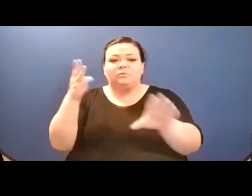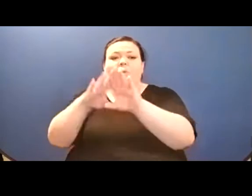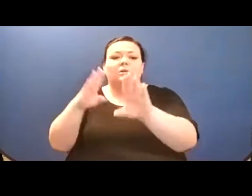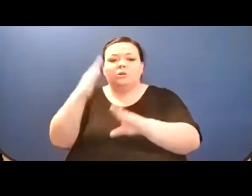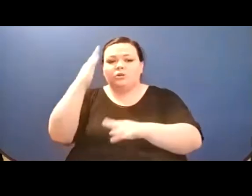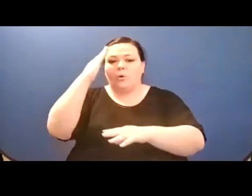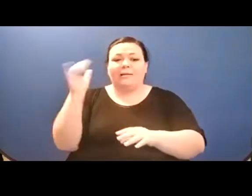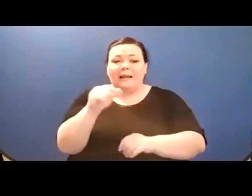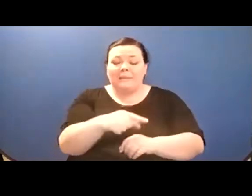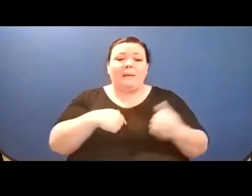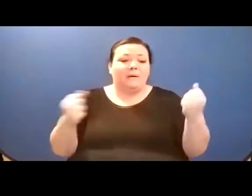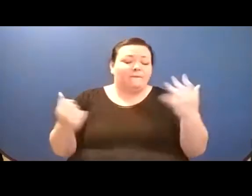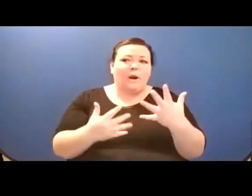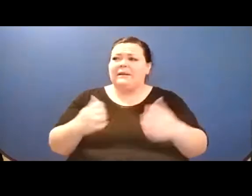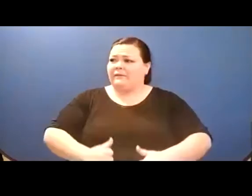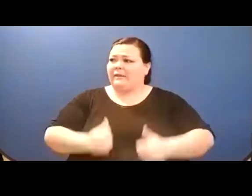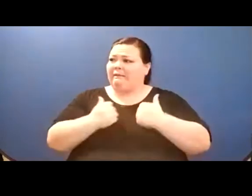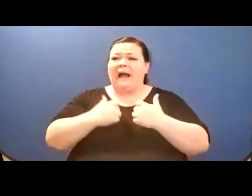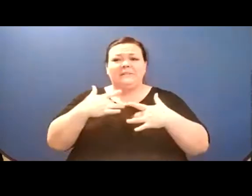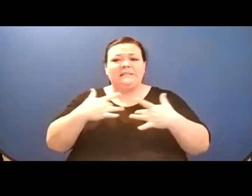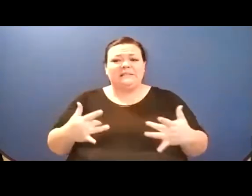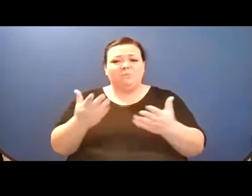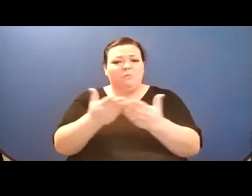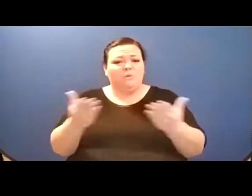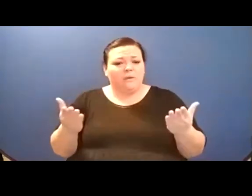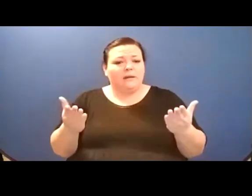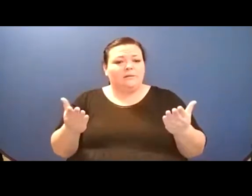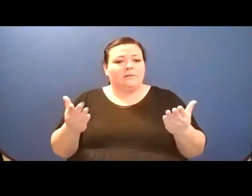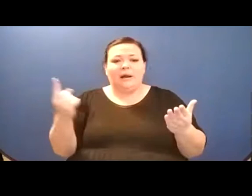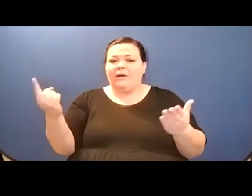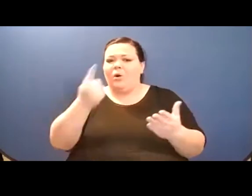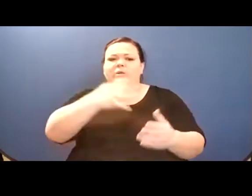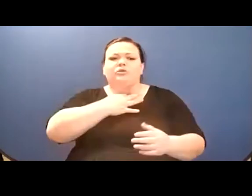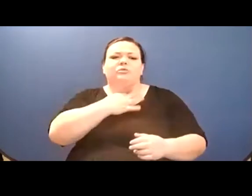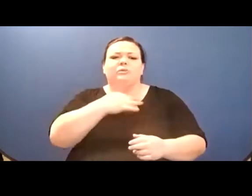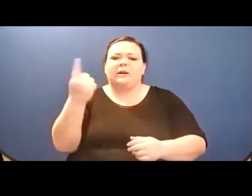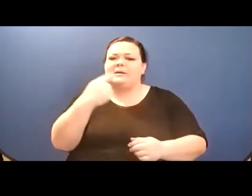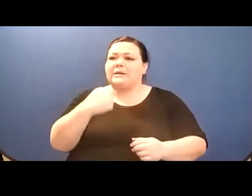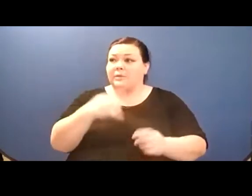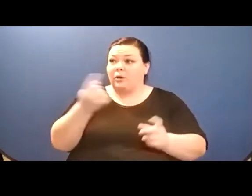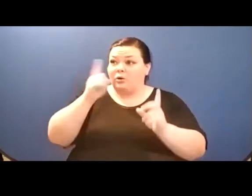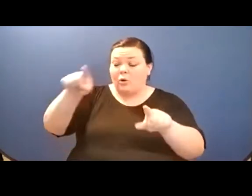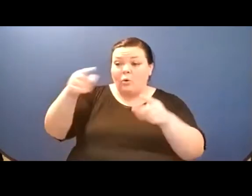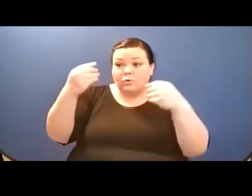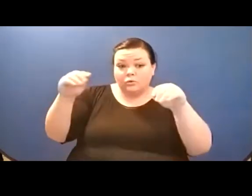I kiss the puppy, tug gently on his leash and tell him he's coming home with me./ I tell him